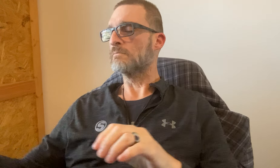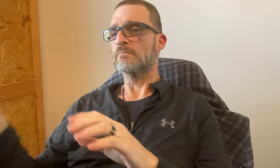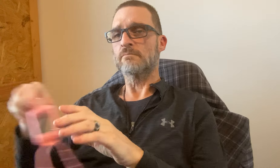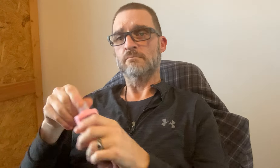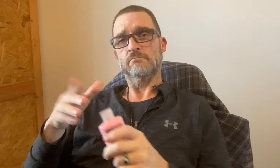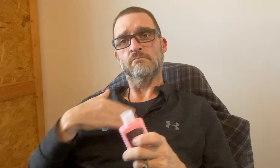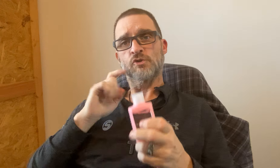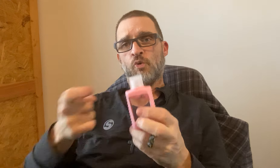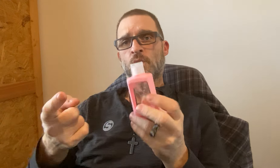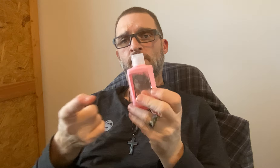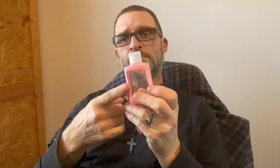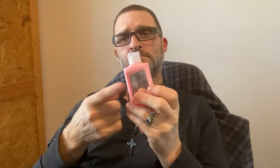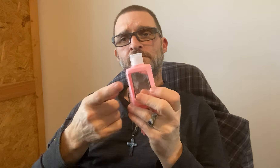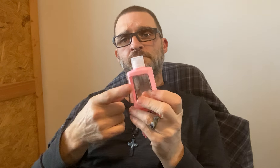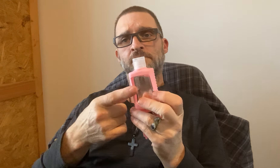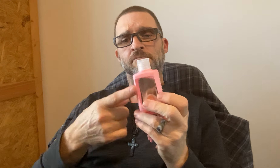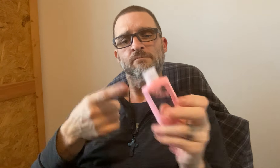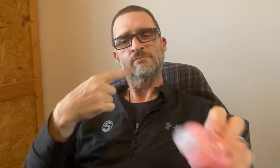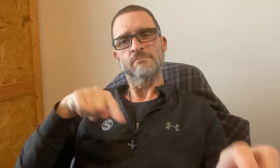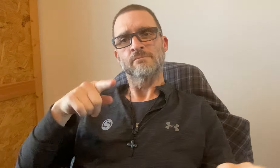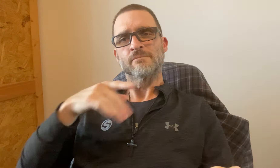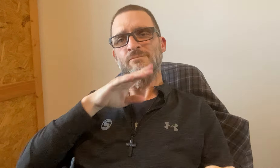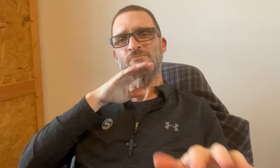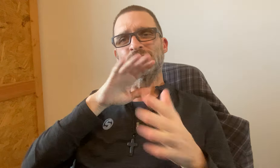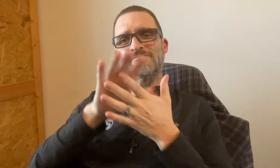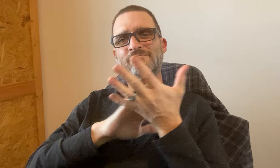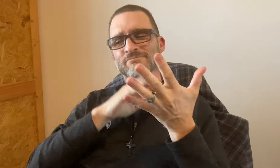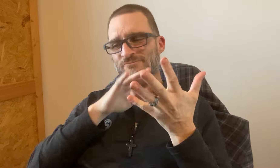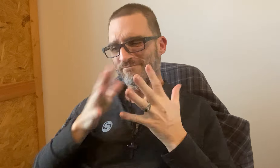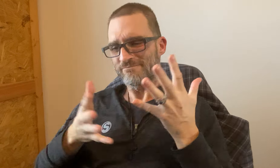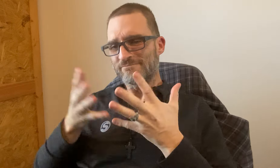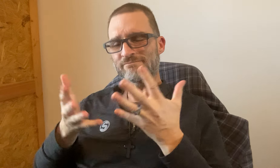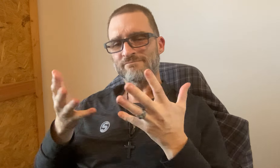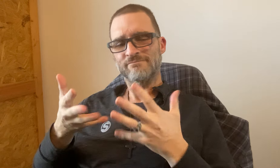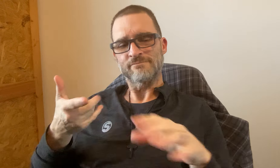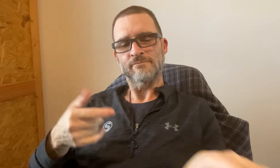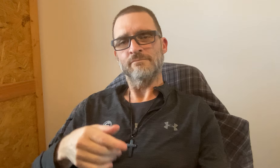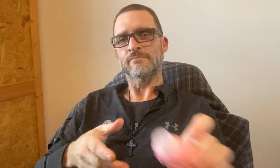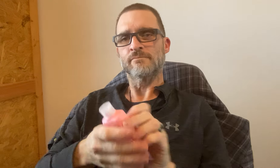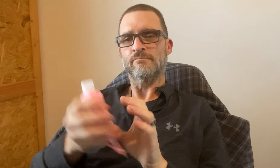If you can donate hand sanitizer -- for dirty hands.